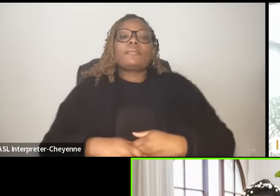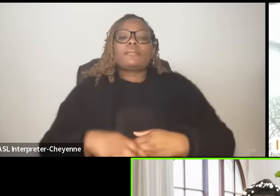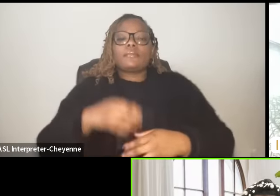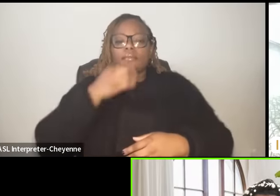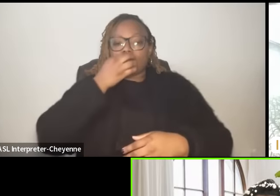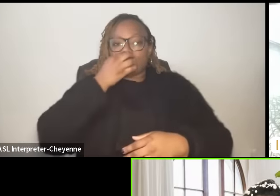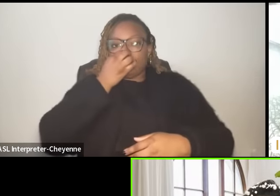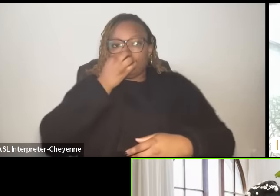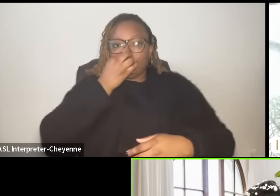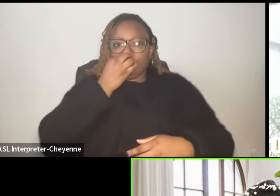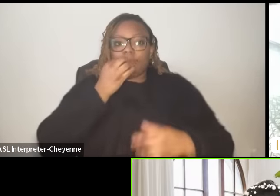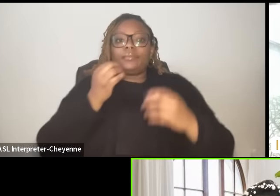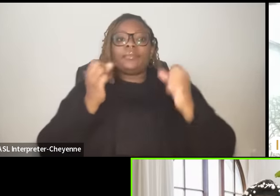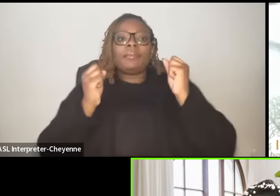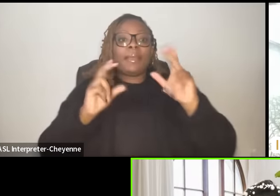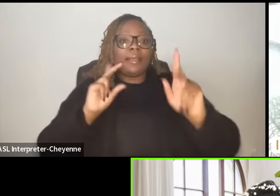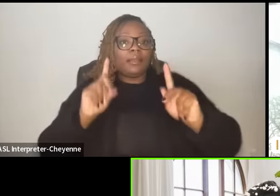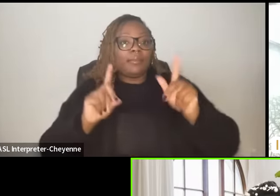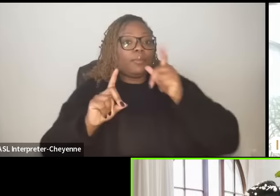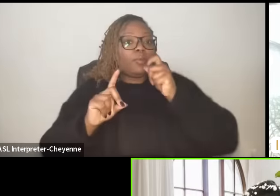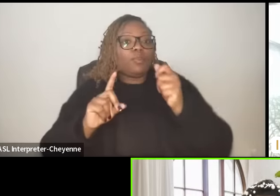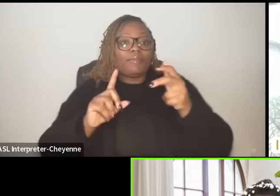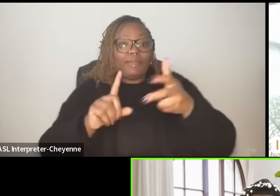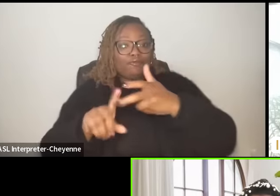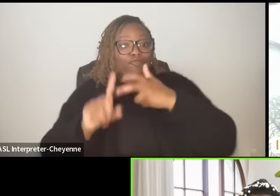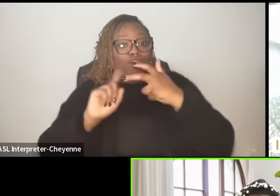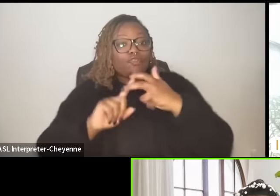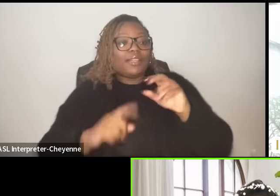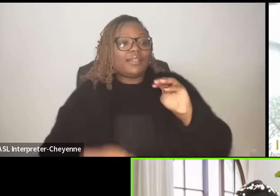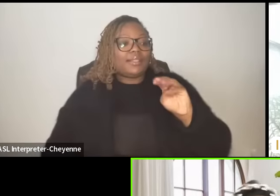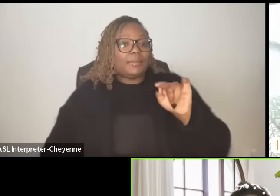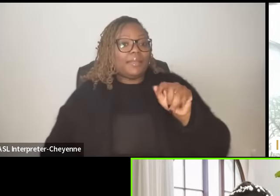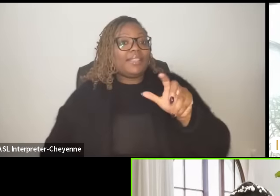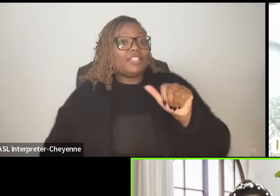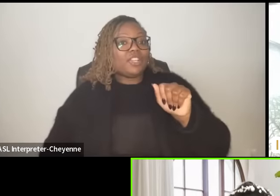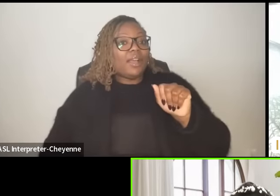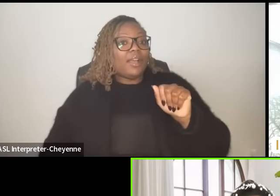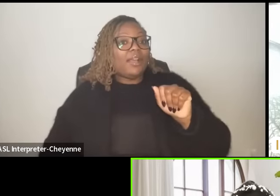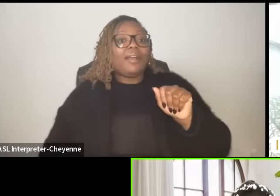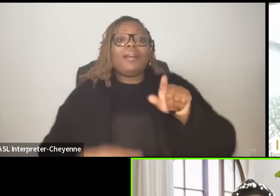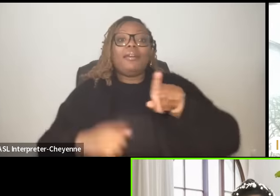know many of the folks that have been recruited into these militias as well as the victims are